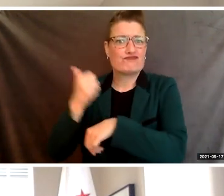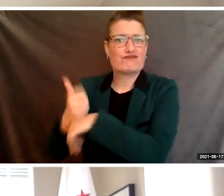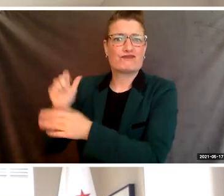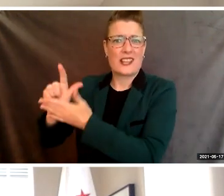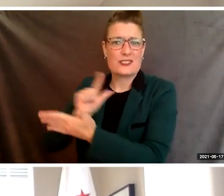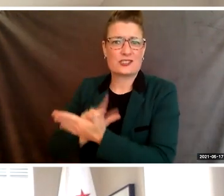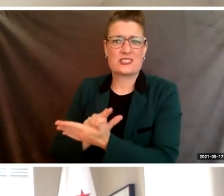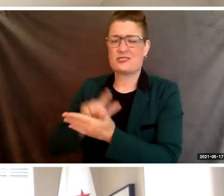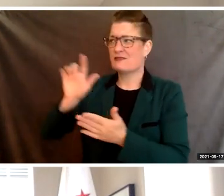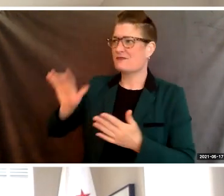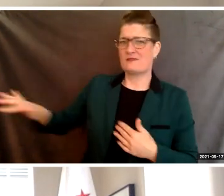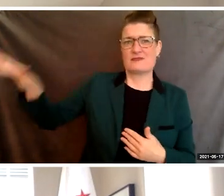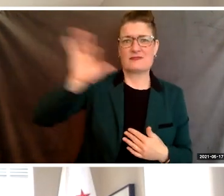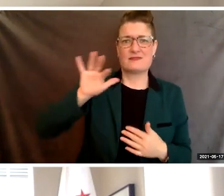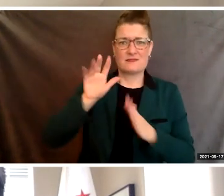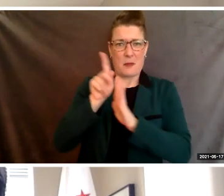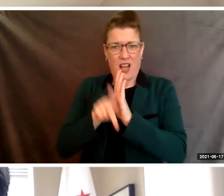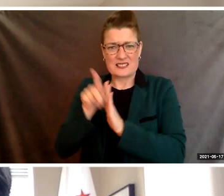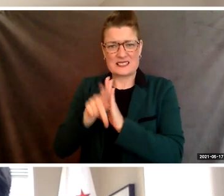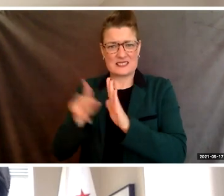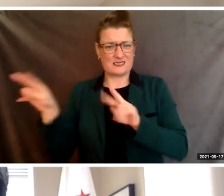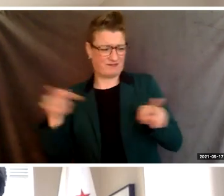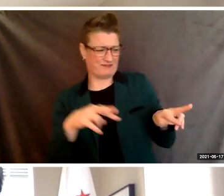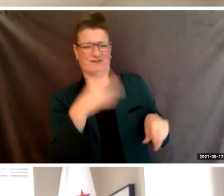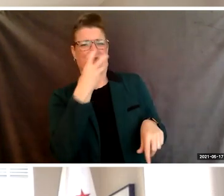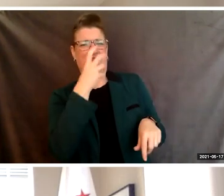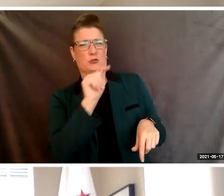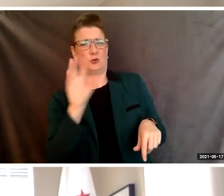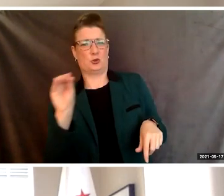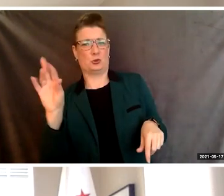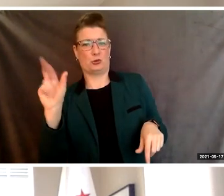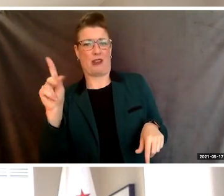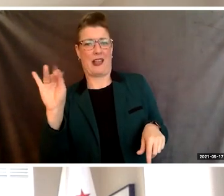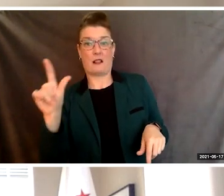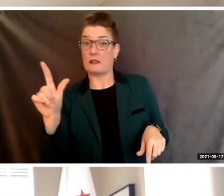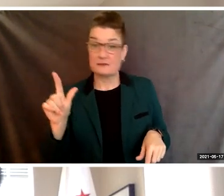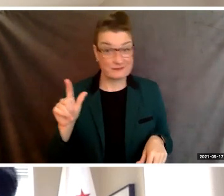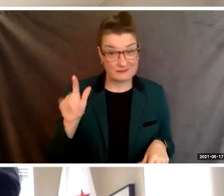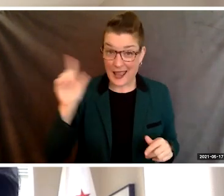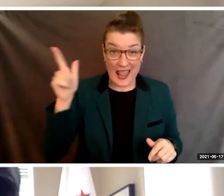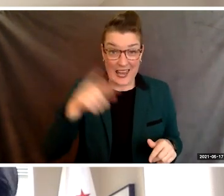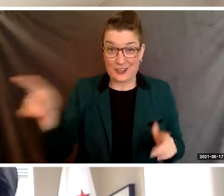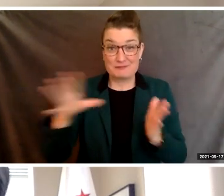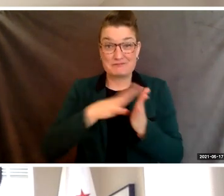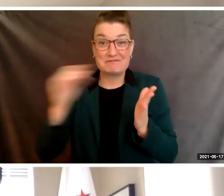of its kind and deemed too radical are now commonplace throughout the world, such as curbside recycling,